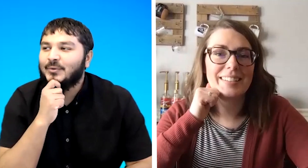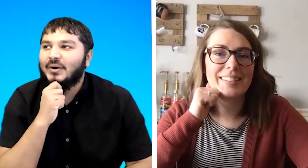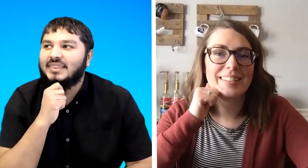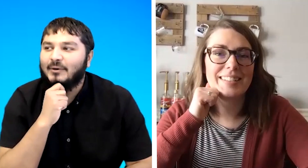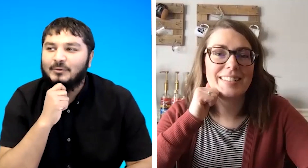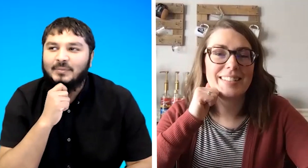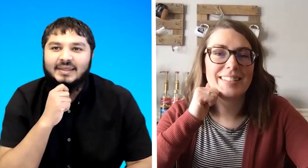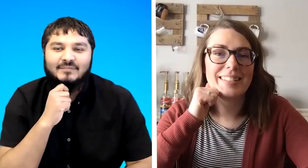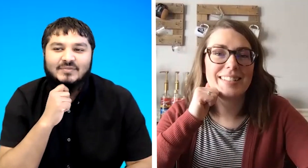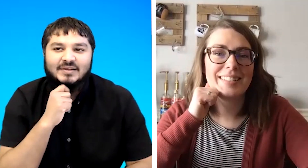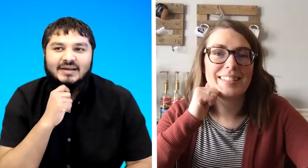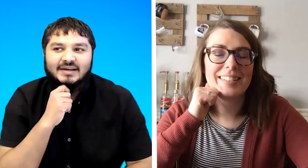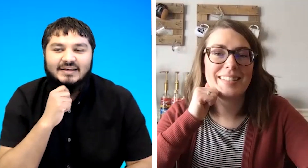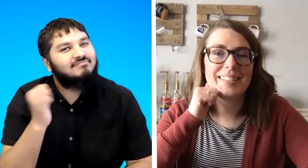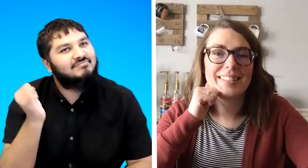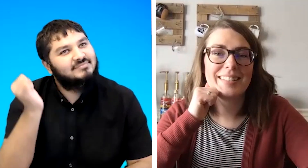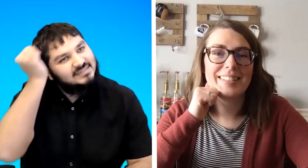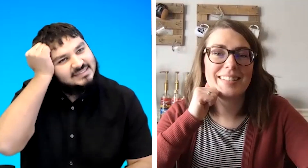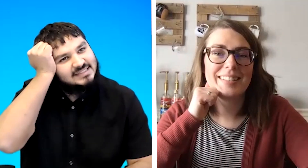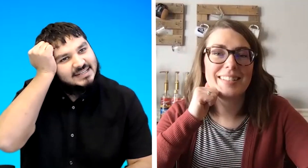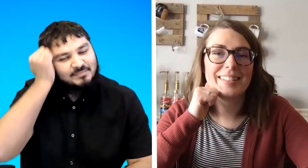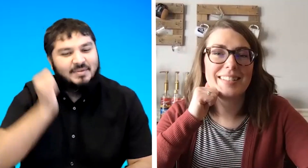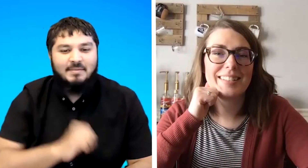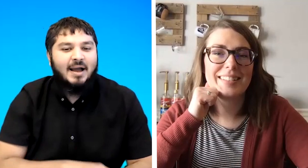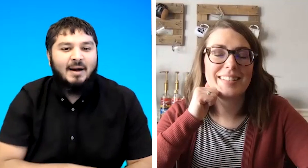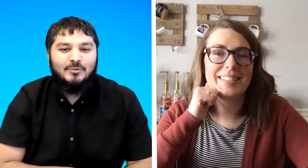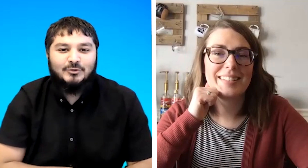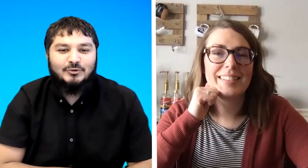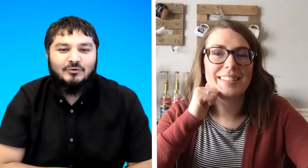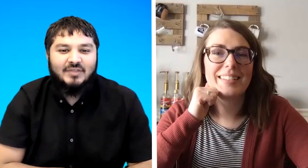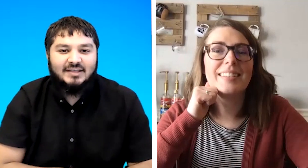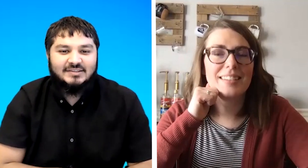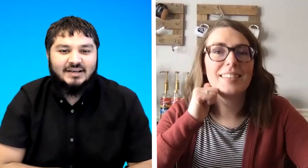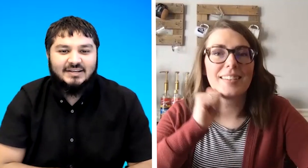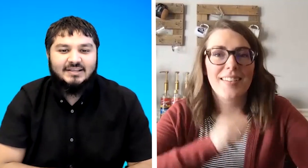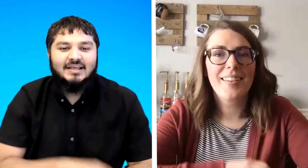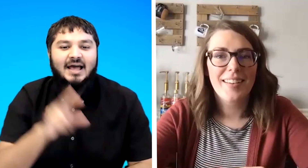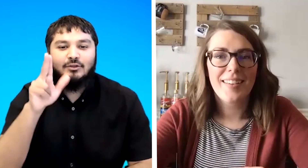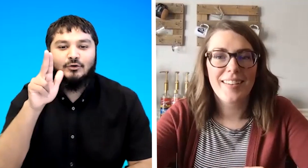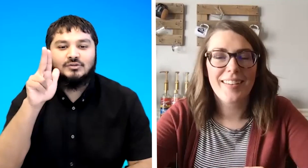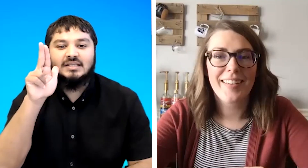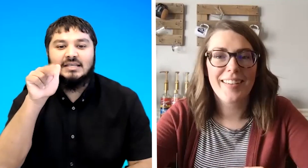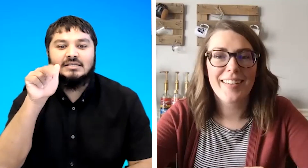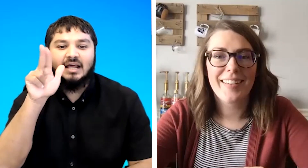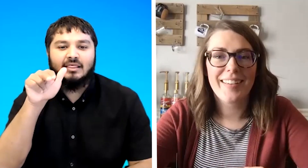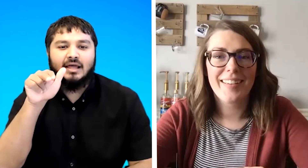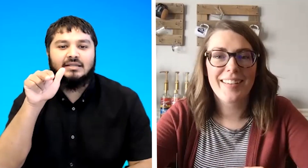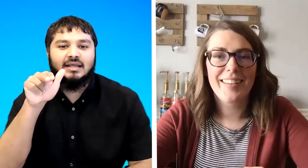what that would be silly maybe i'm not sure of that sign and your silly is like that yeah